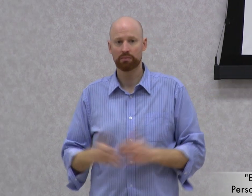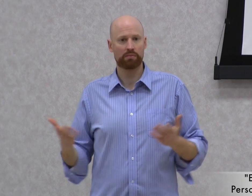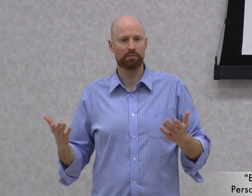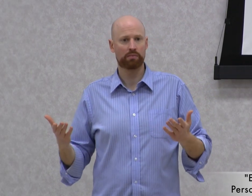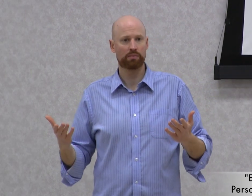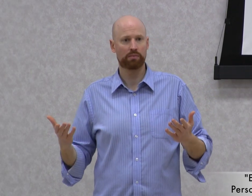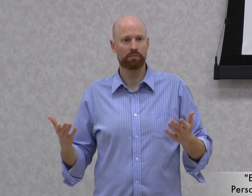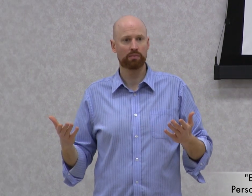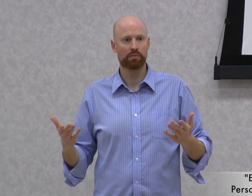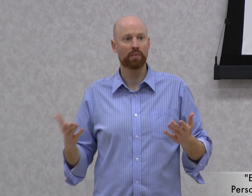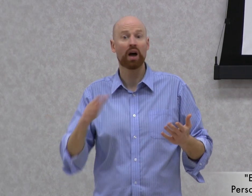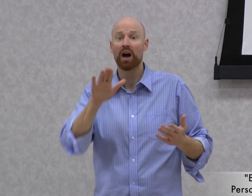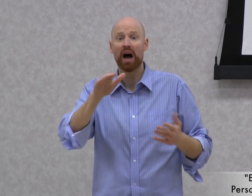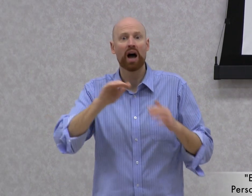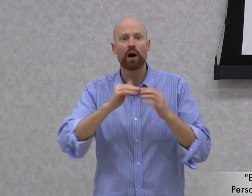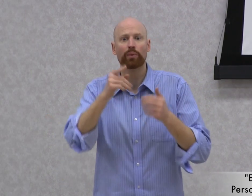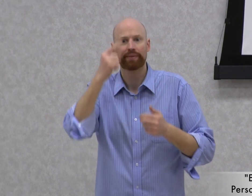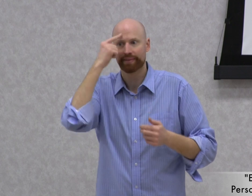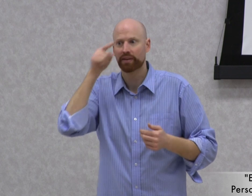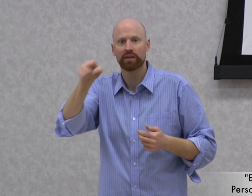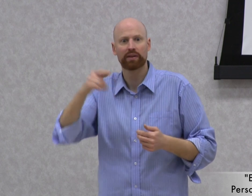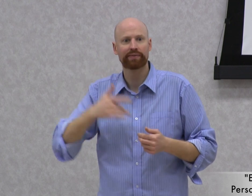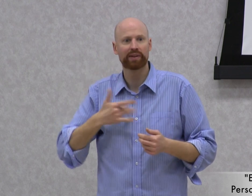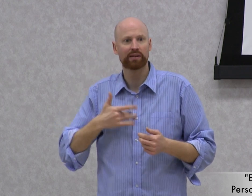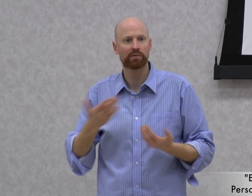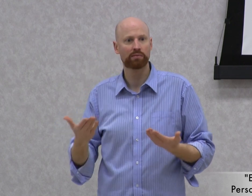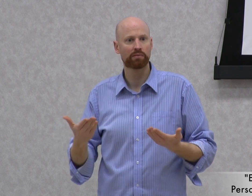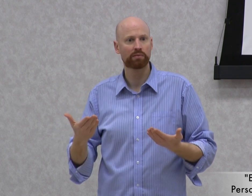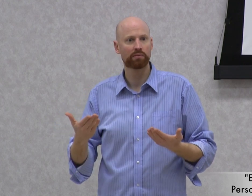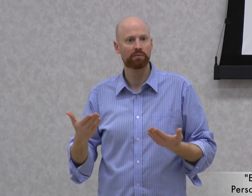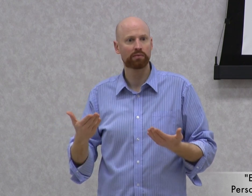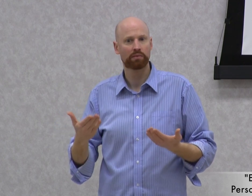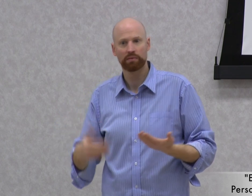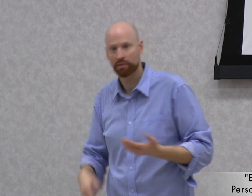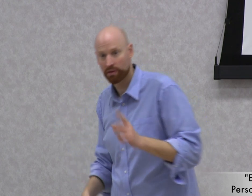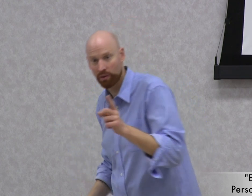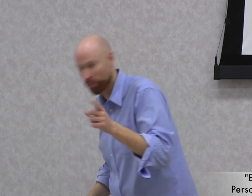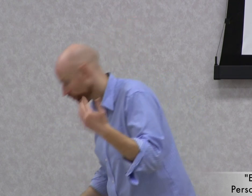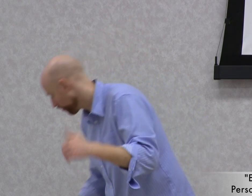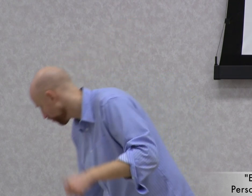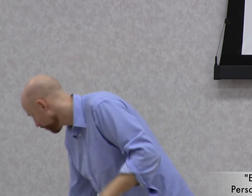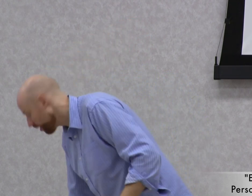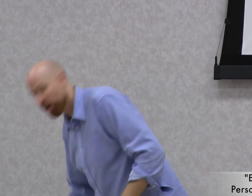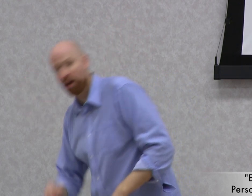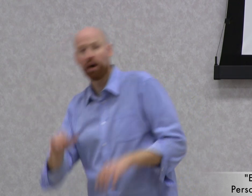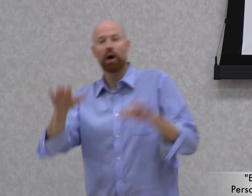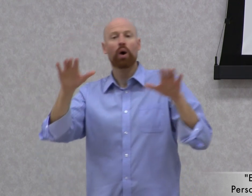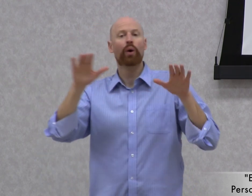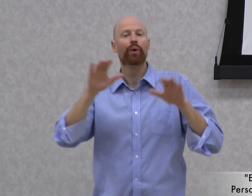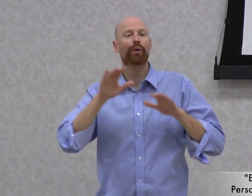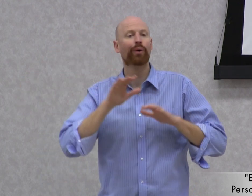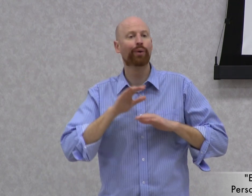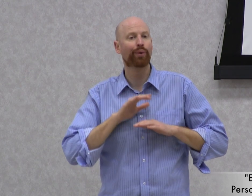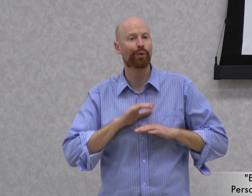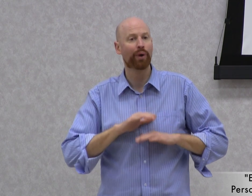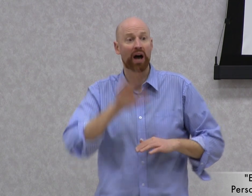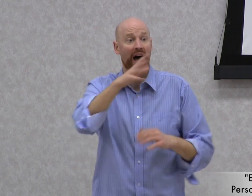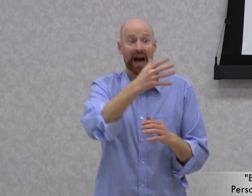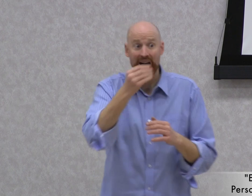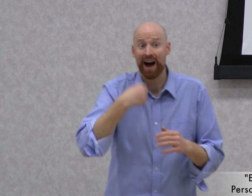There it is! Now, how do you think this specific interpretation left the patient feeling? Relieved. In fact,